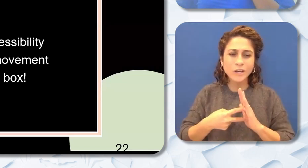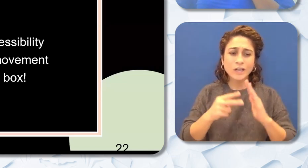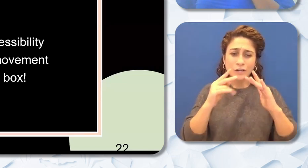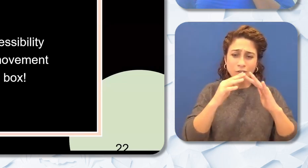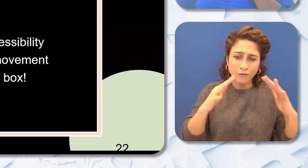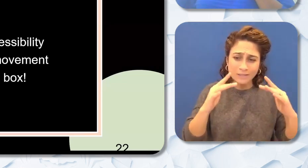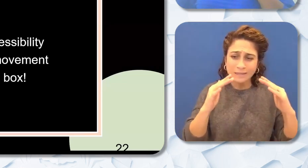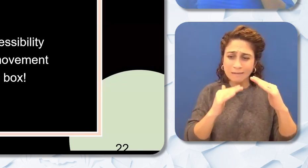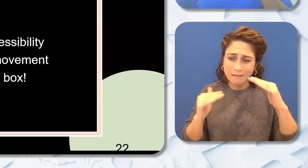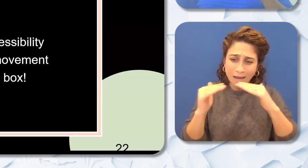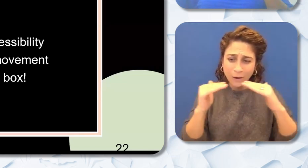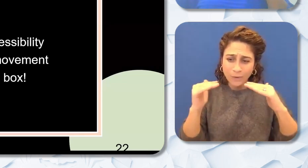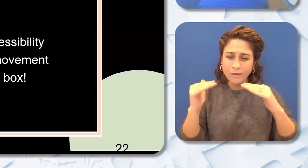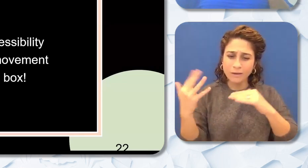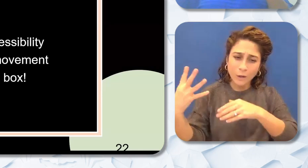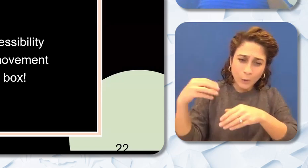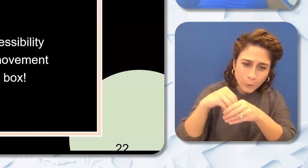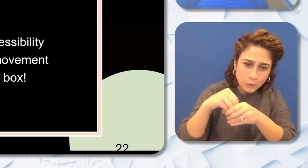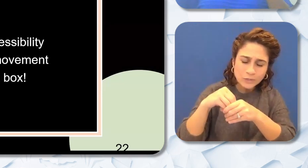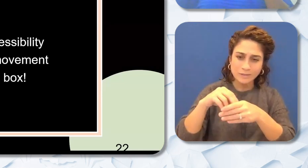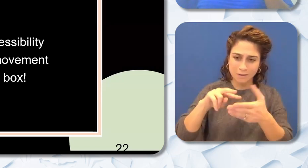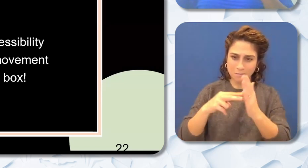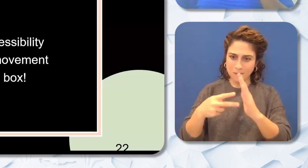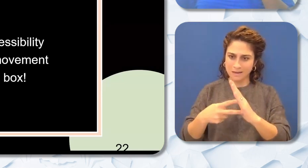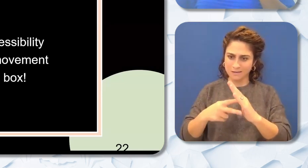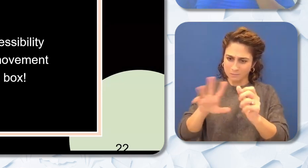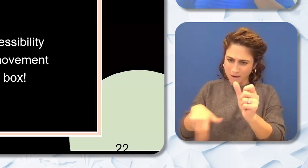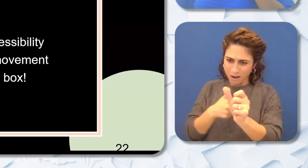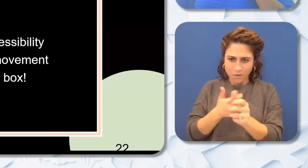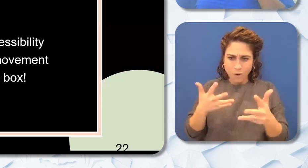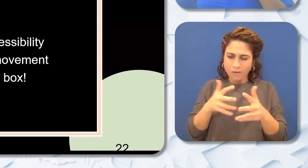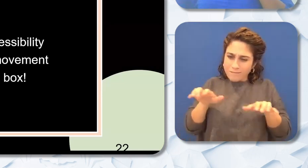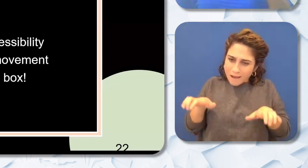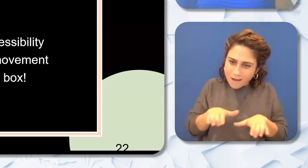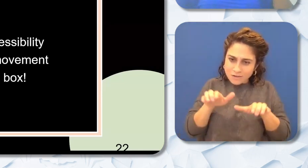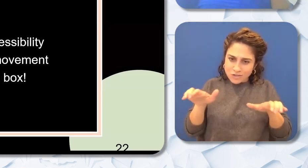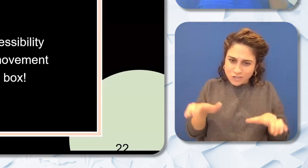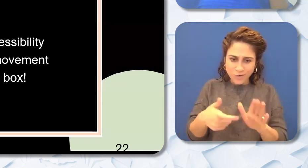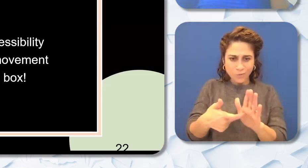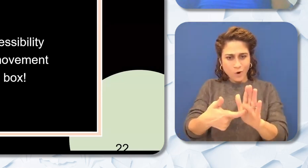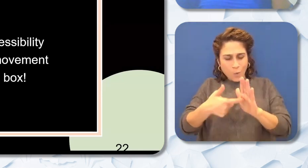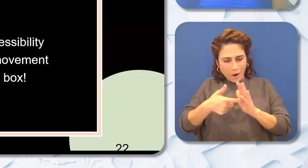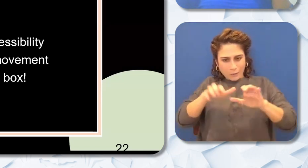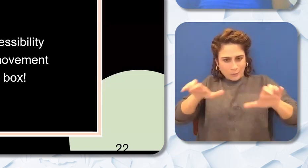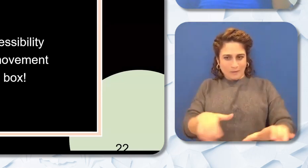accessibility are actionable items that require movement. I can't tell you how many trainings I've